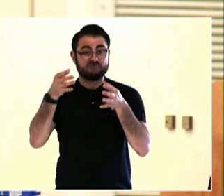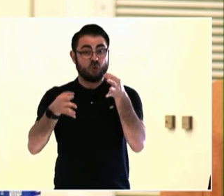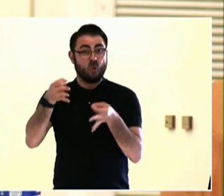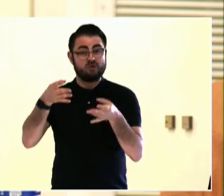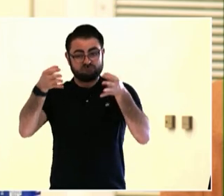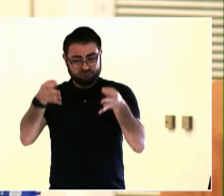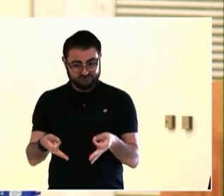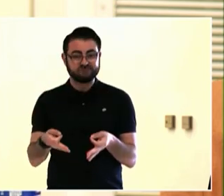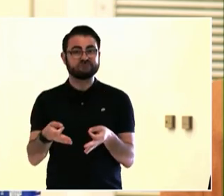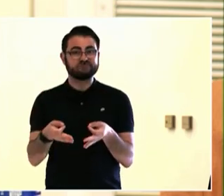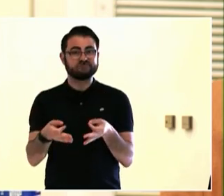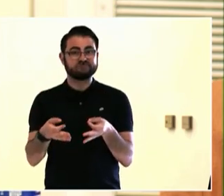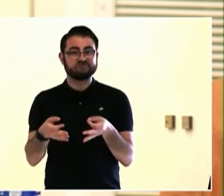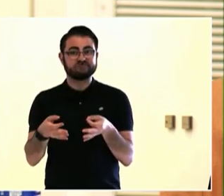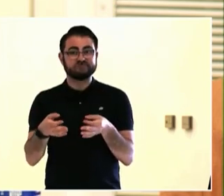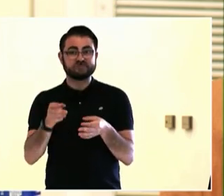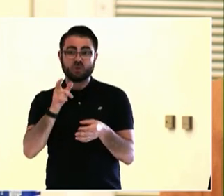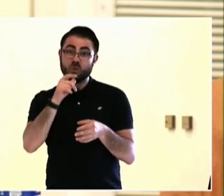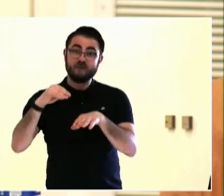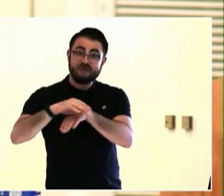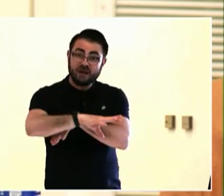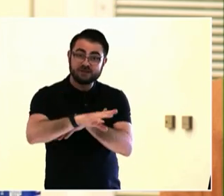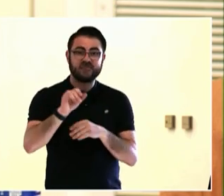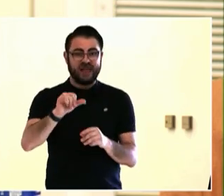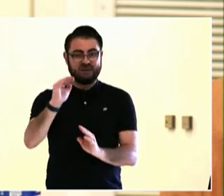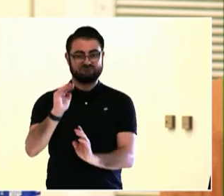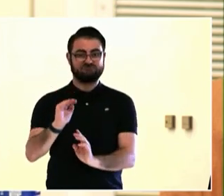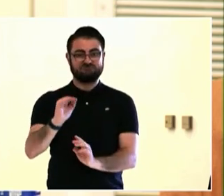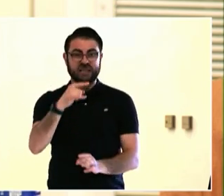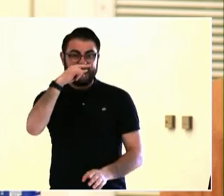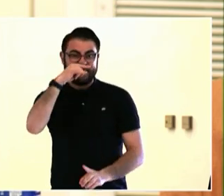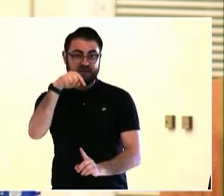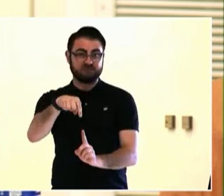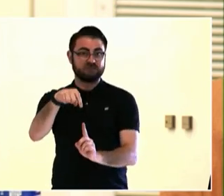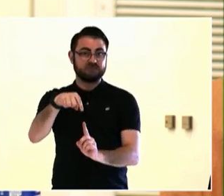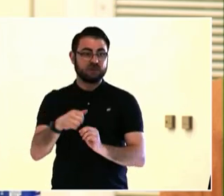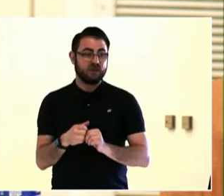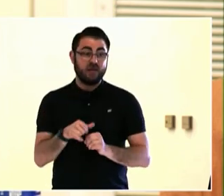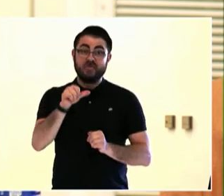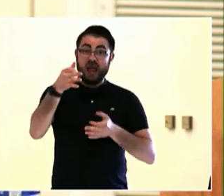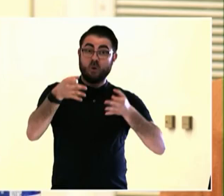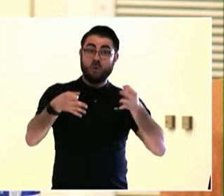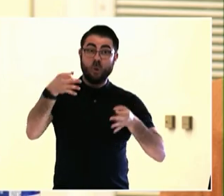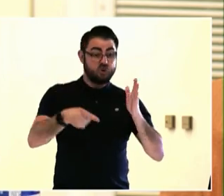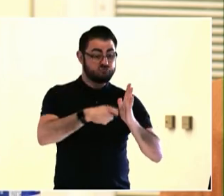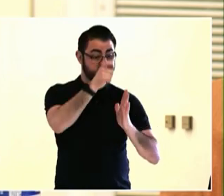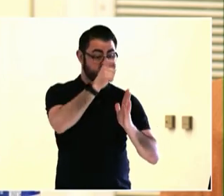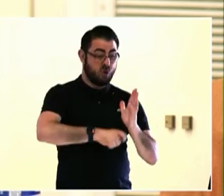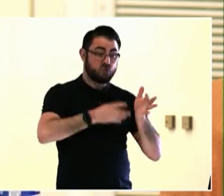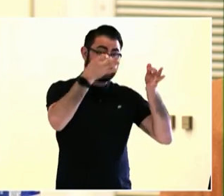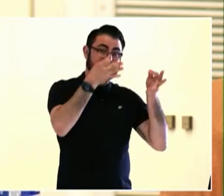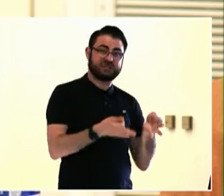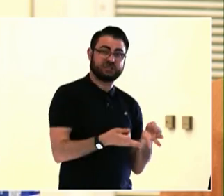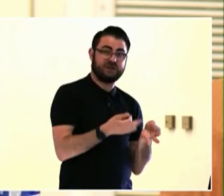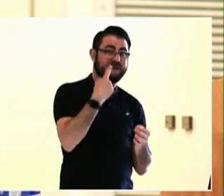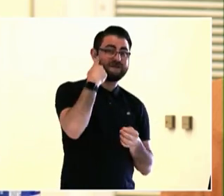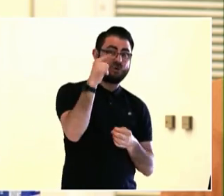those really quickly, just to respect the fact that people listened enough to ask the questions. One was, as you remember, we